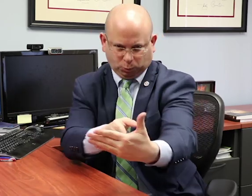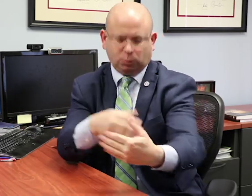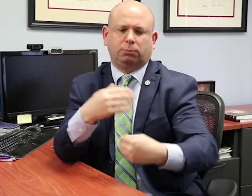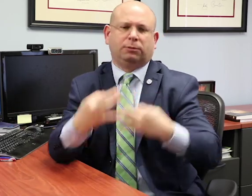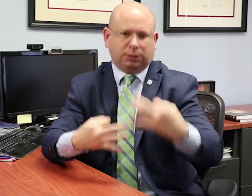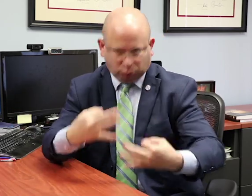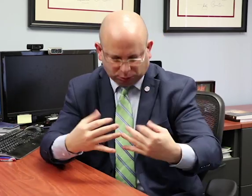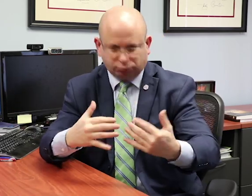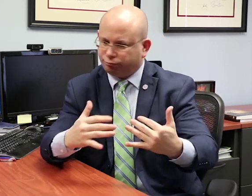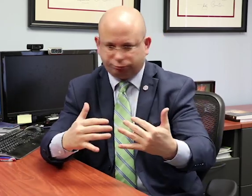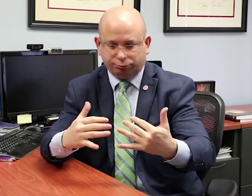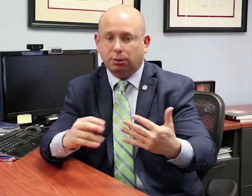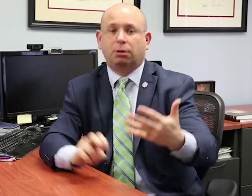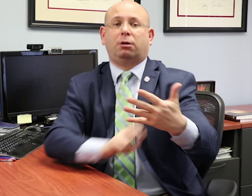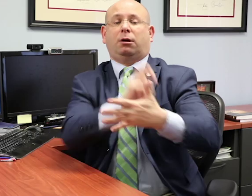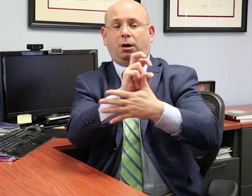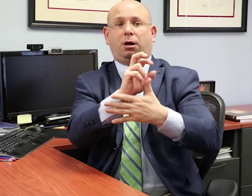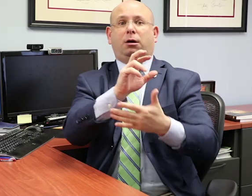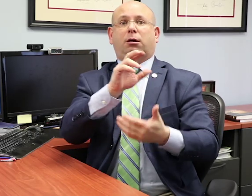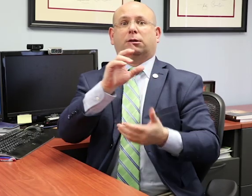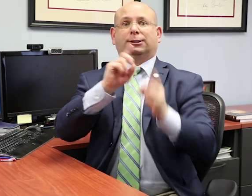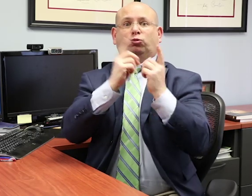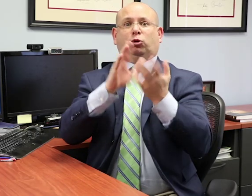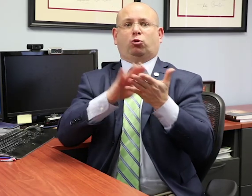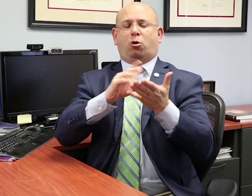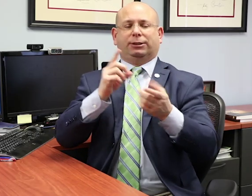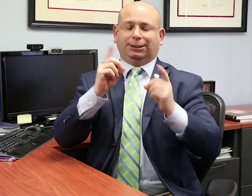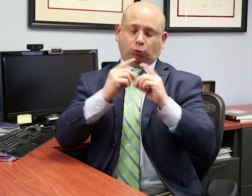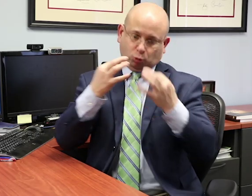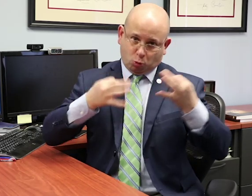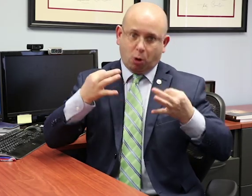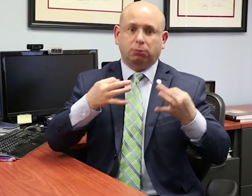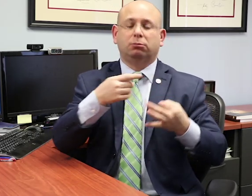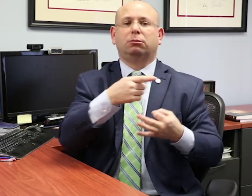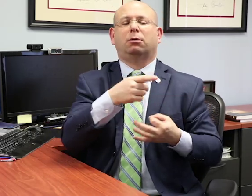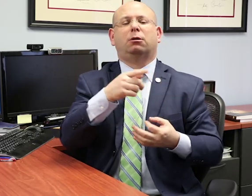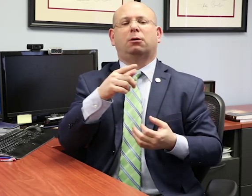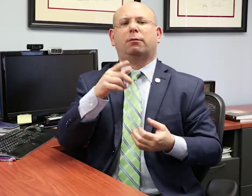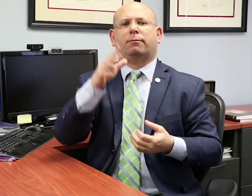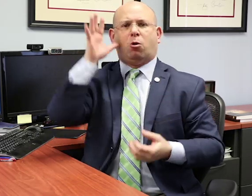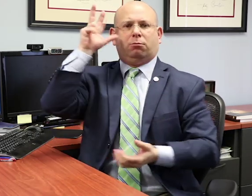The case went to a hearing, and then appealed but lost at both the federal District Court and